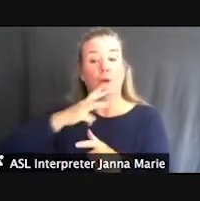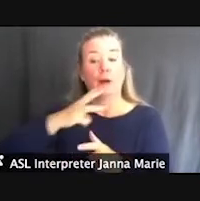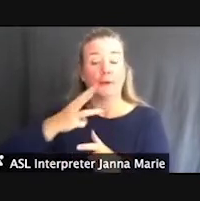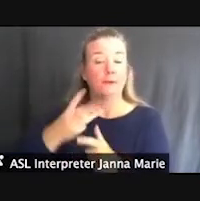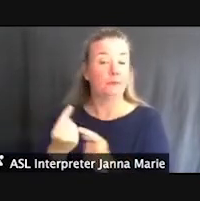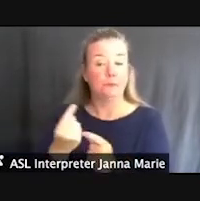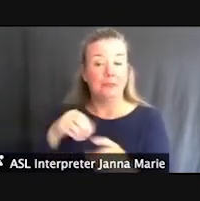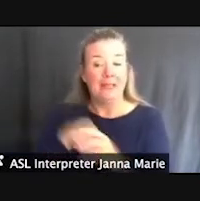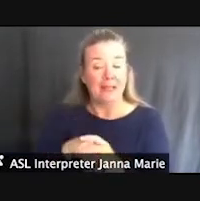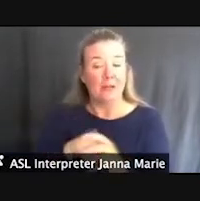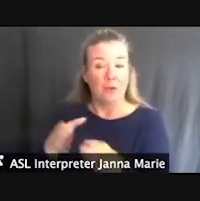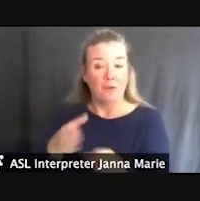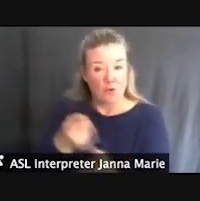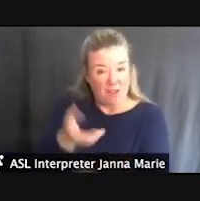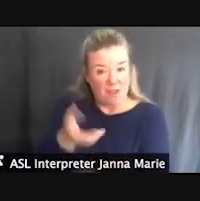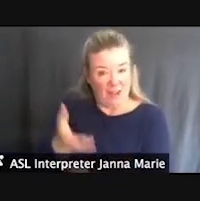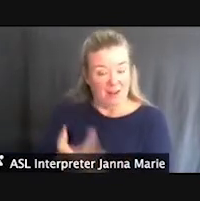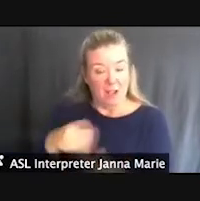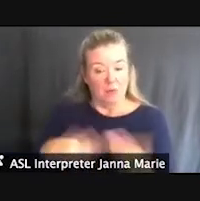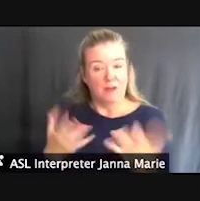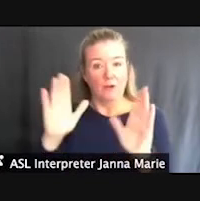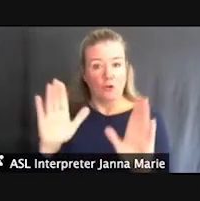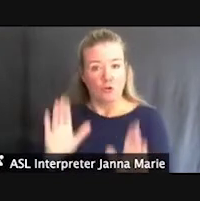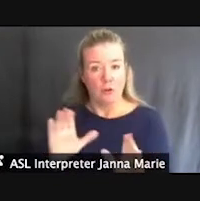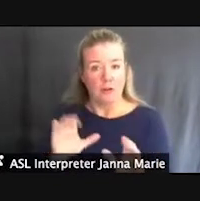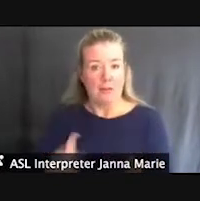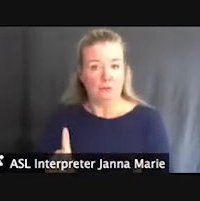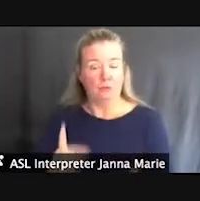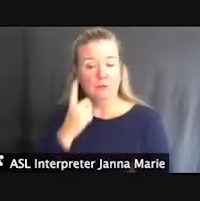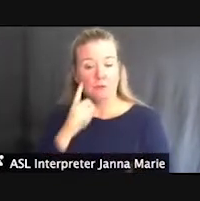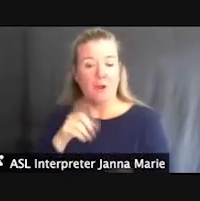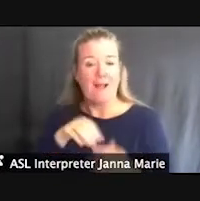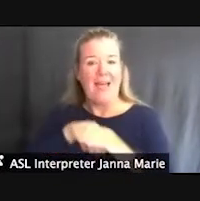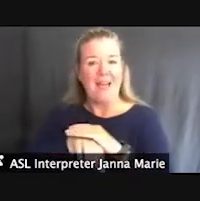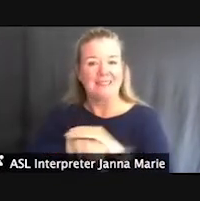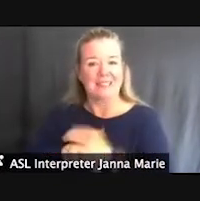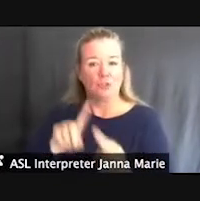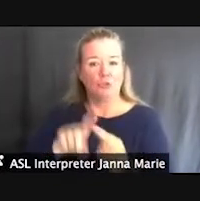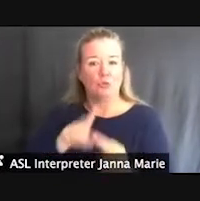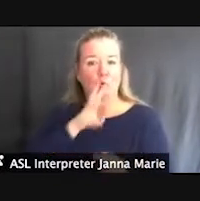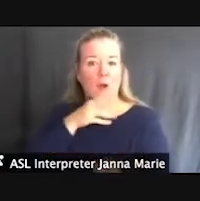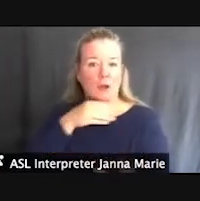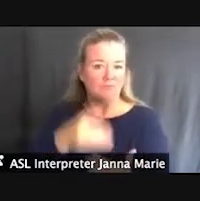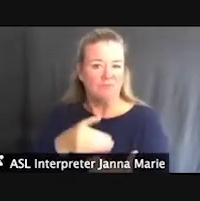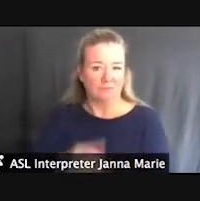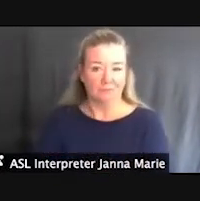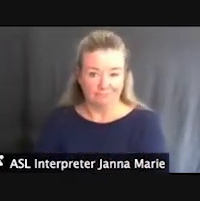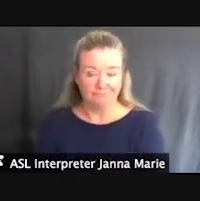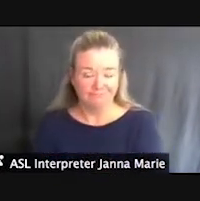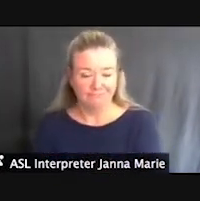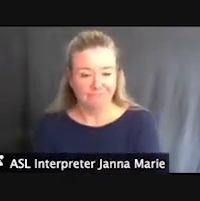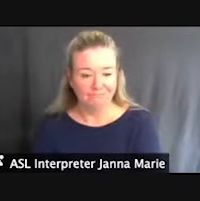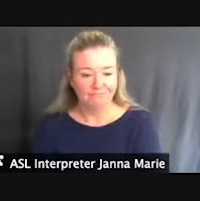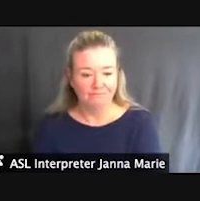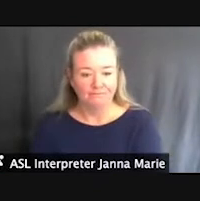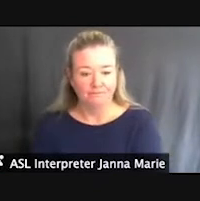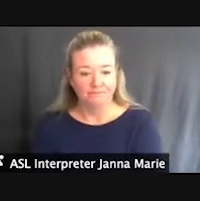But it really provides a great opportunity to, to access right down to the water there.